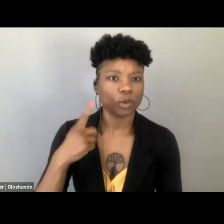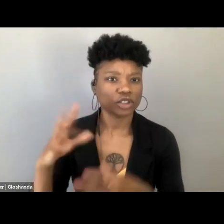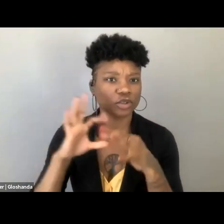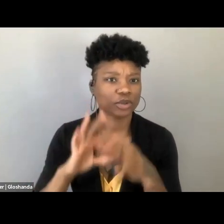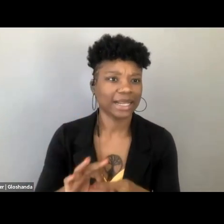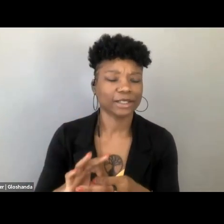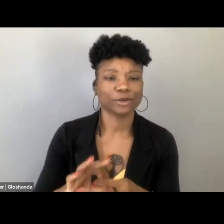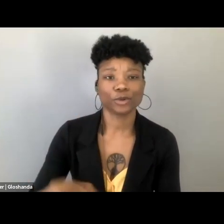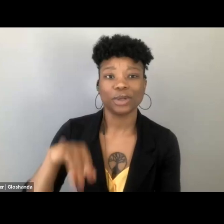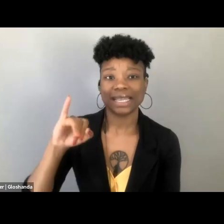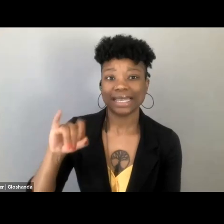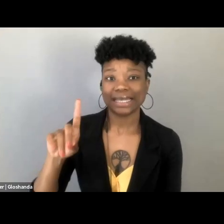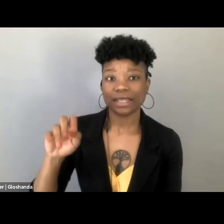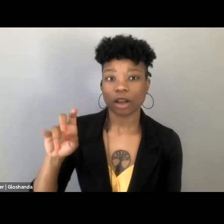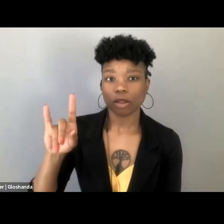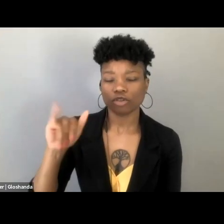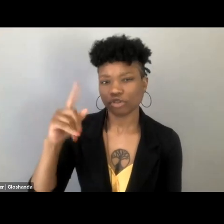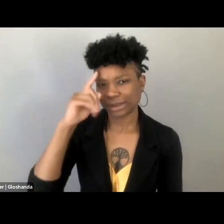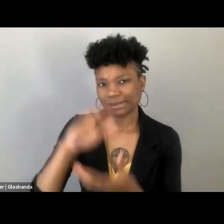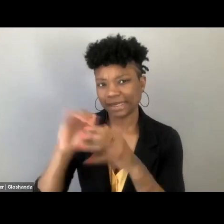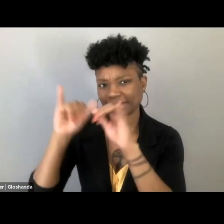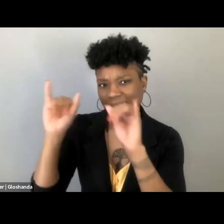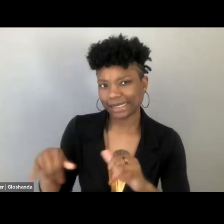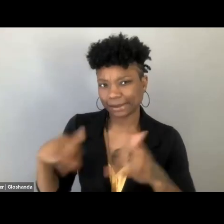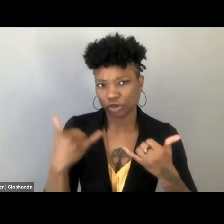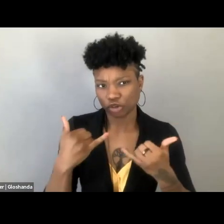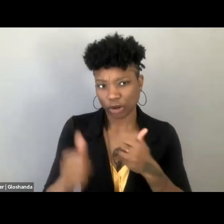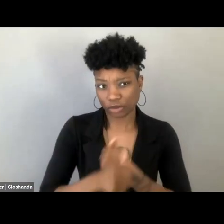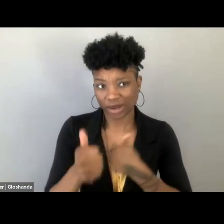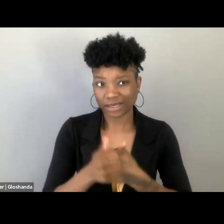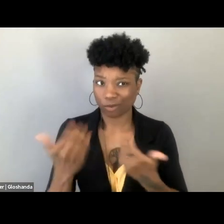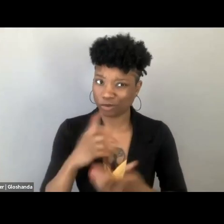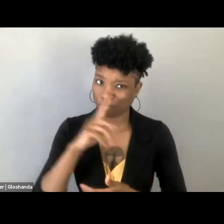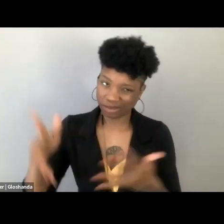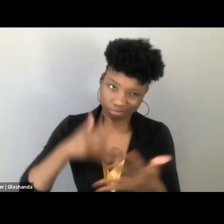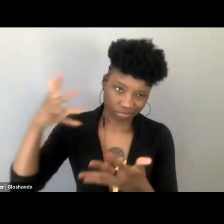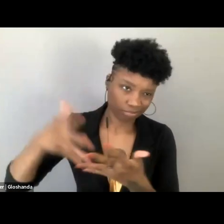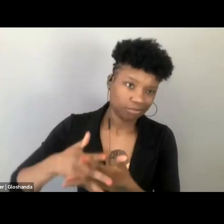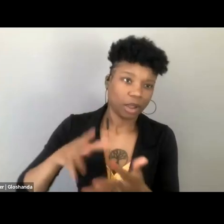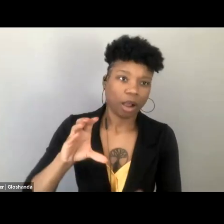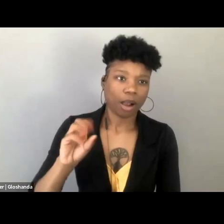and the kind of current threats, you know, deeply baked into the Comstock Act, I think,